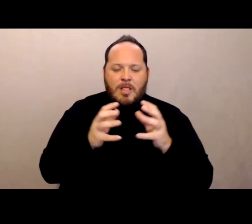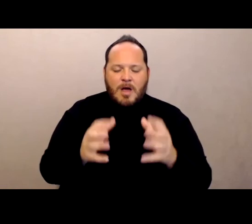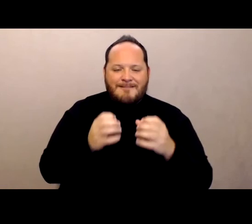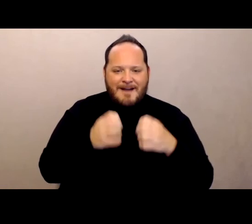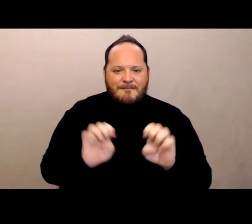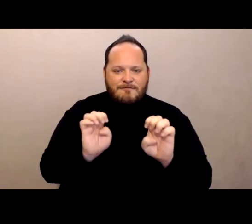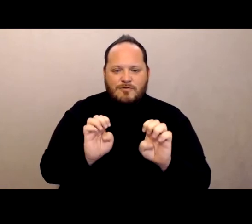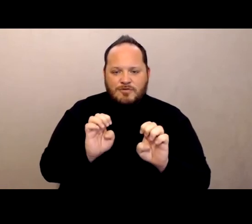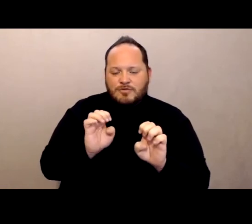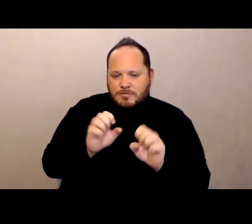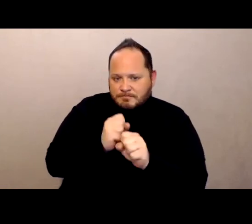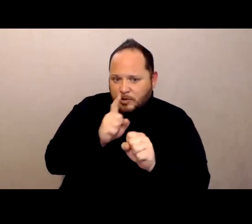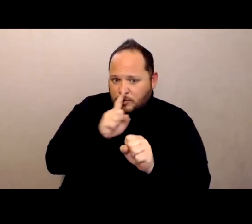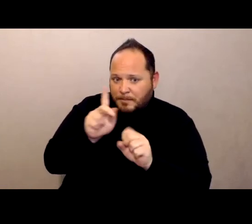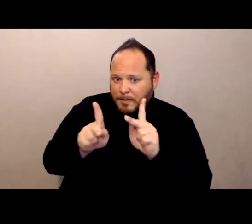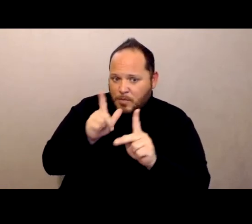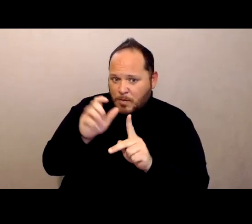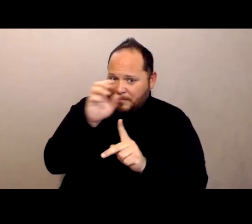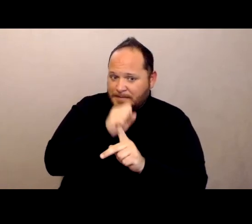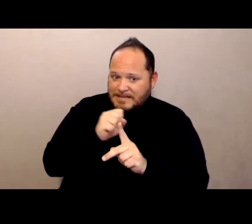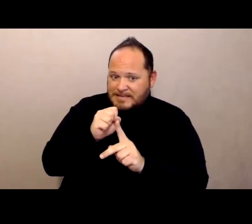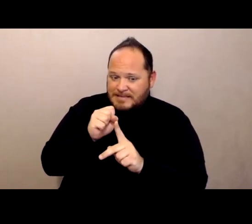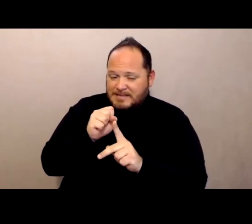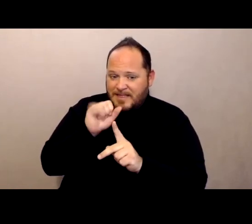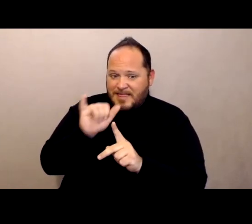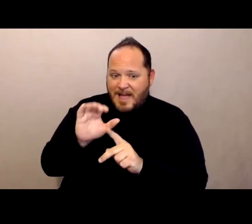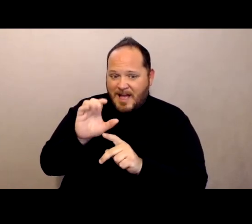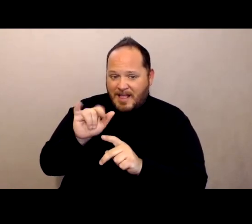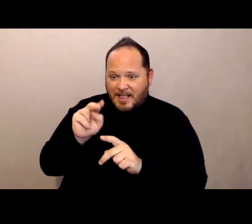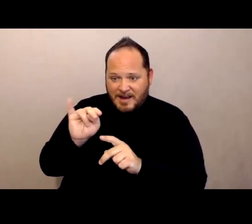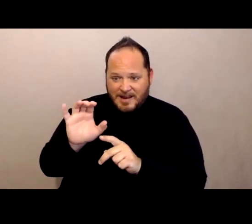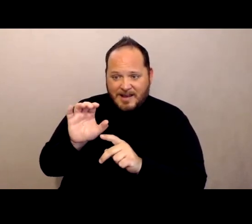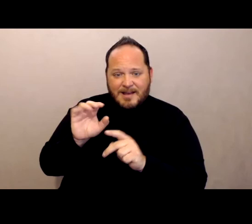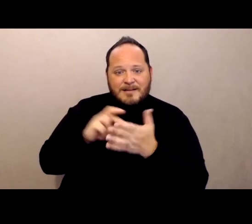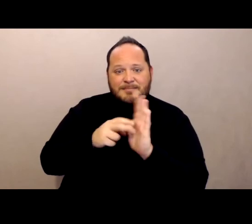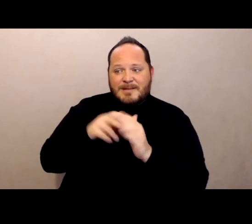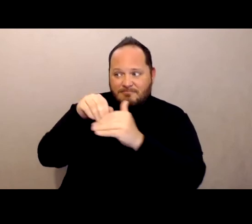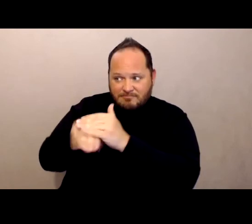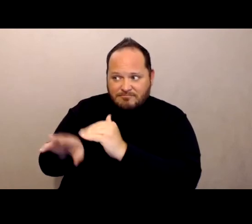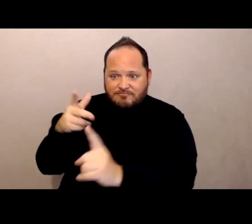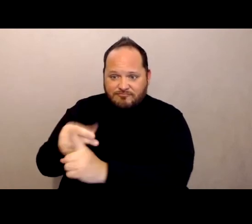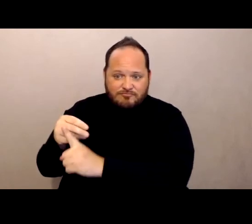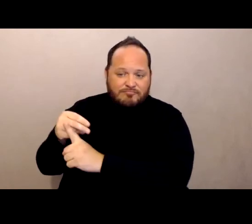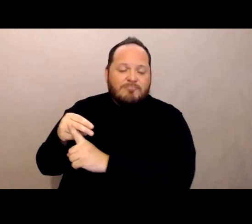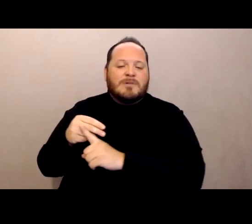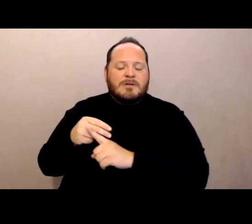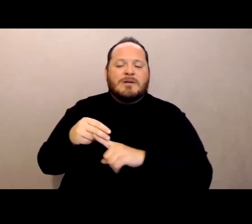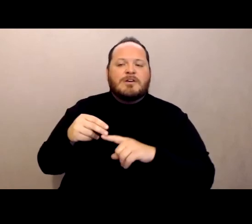the initial clinics in any particular facility are given the opportunity to get vaccinated